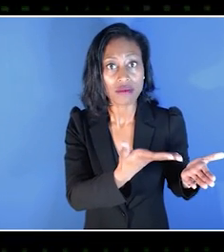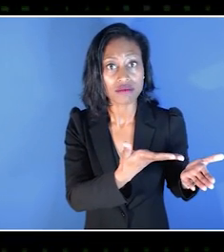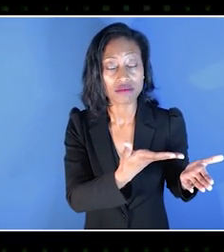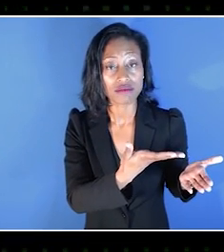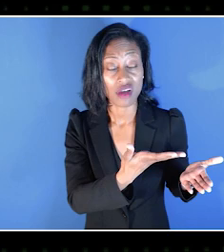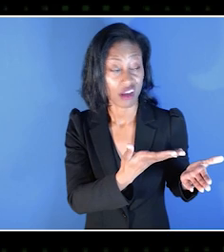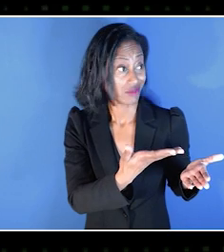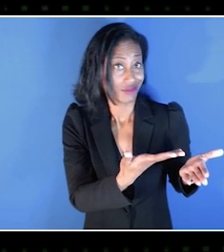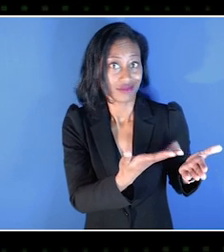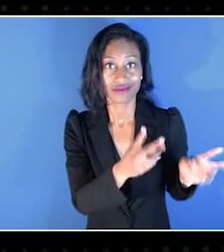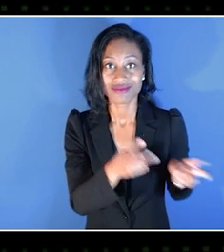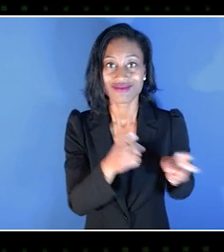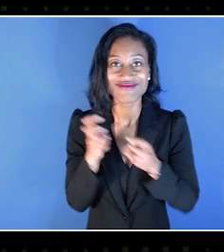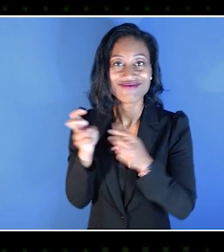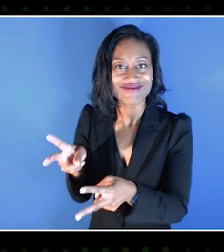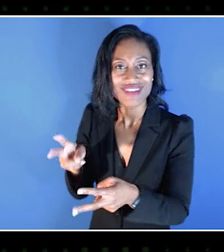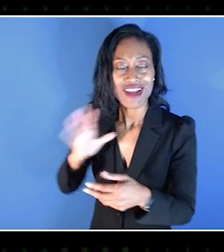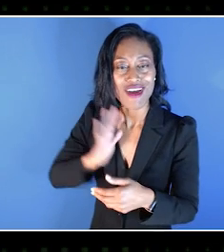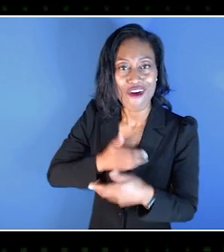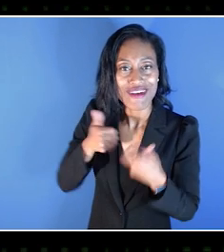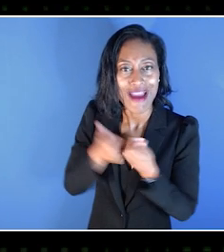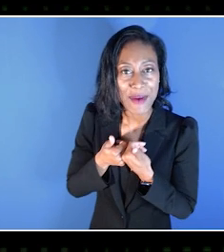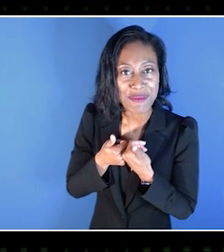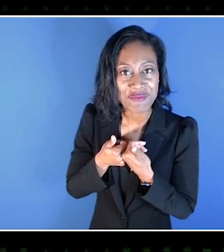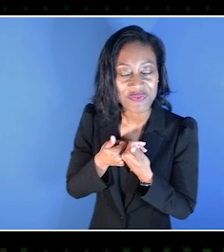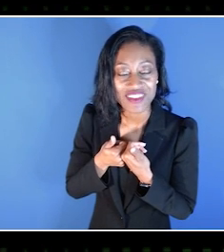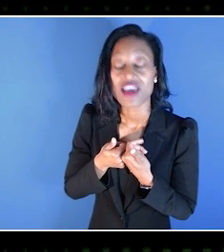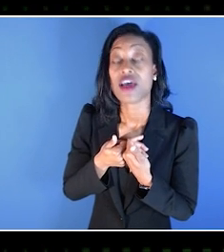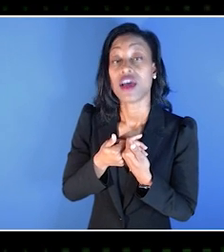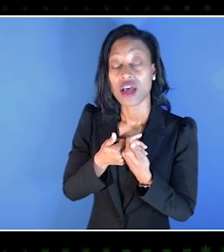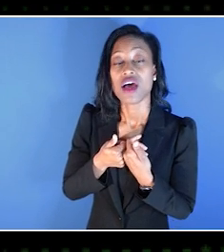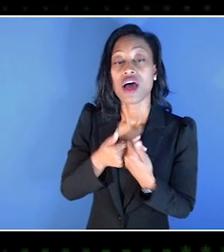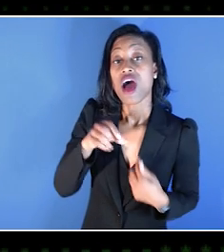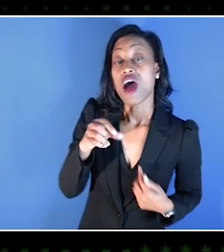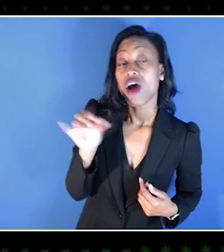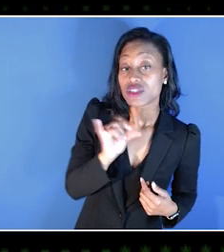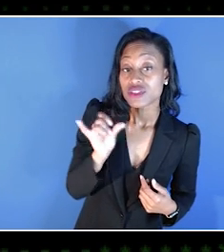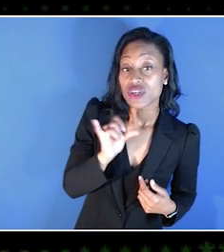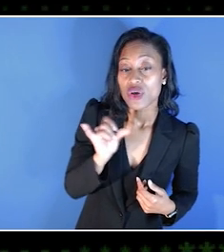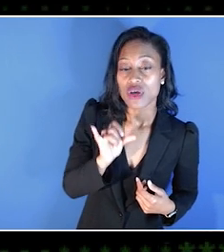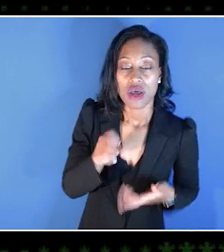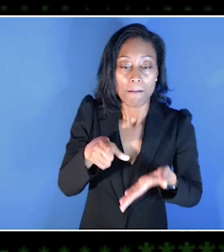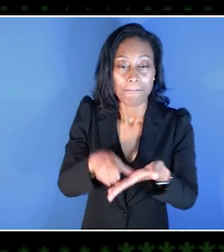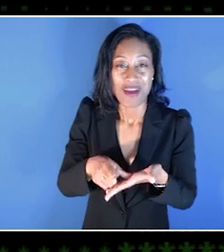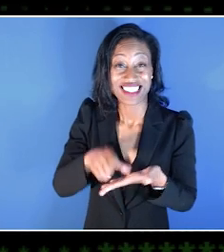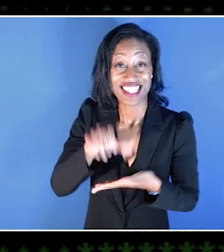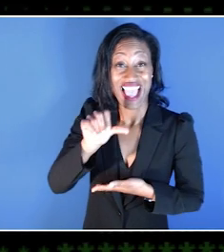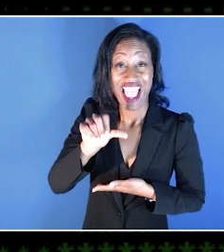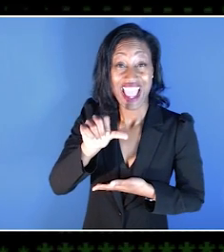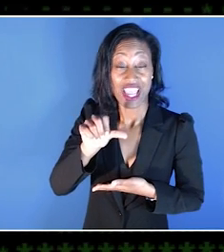then we should be able to get that data to put in our game. And then the other thing is like the "Press A to start" screen.